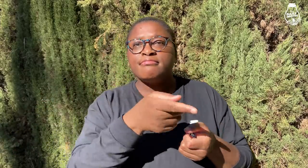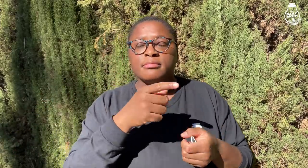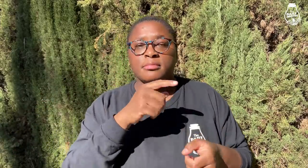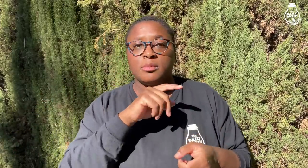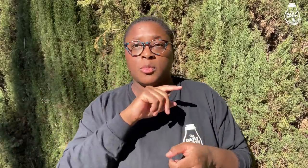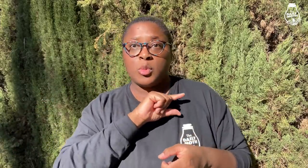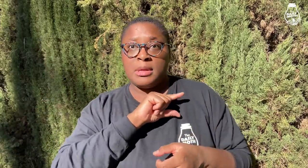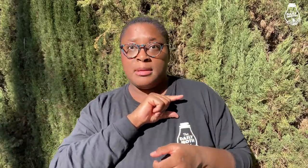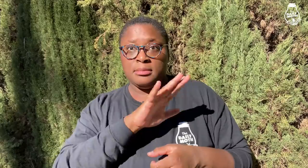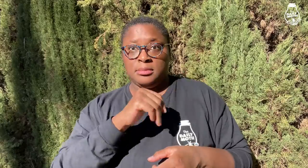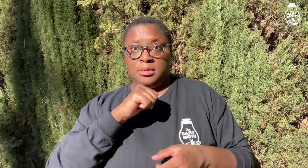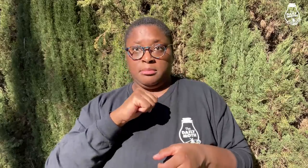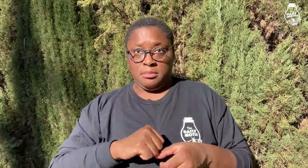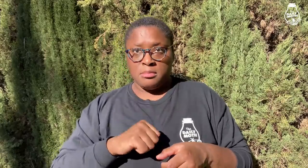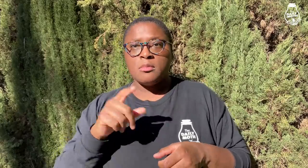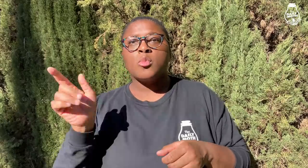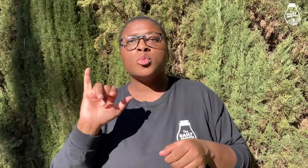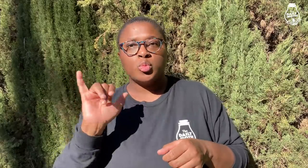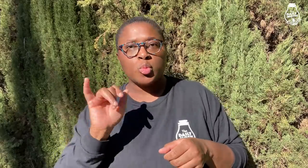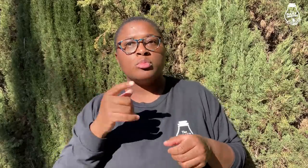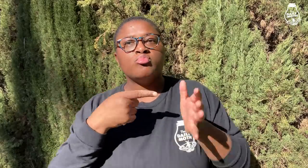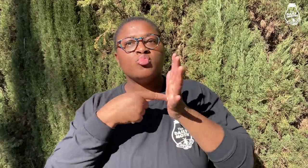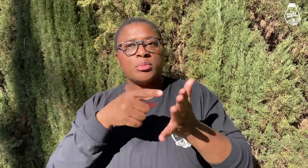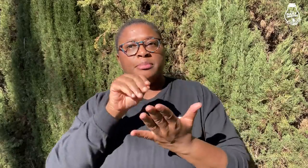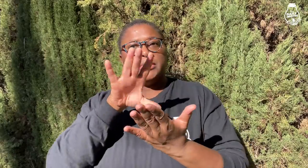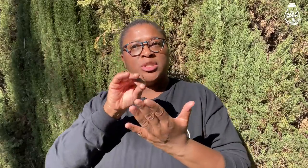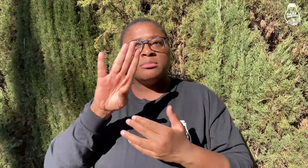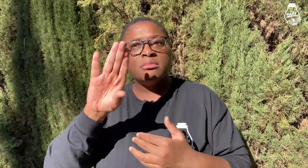For the part with Grant’s autopsy, she showed pictures